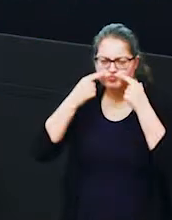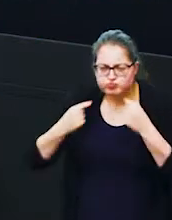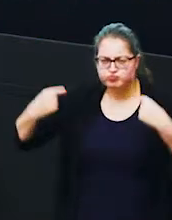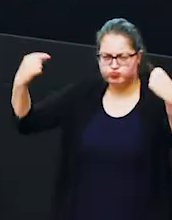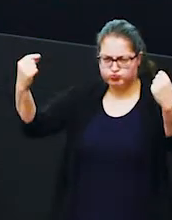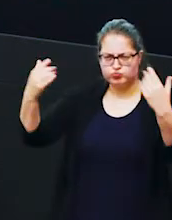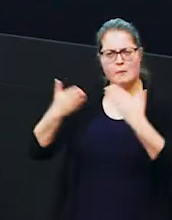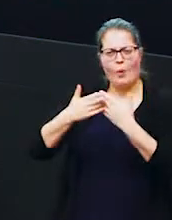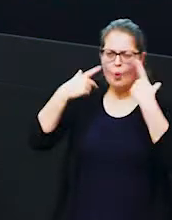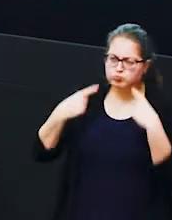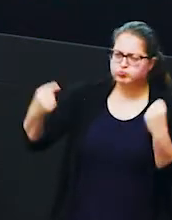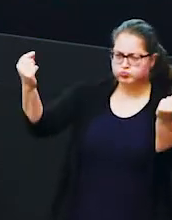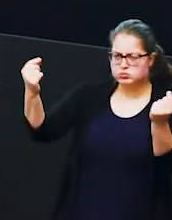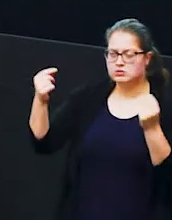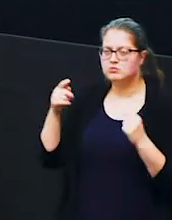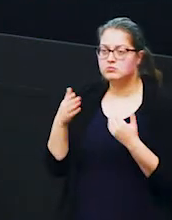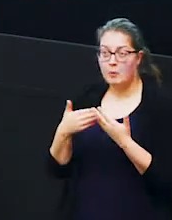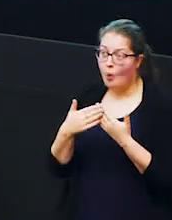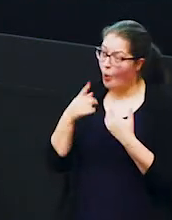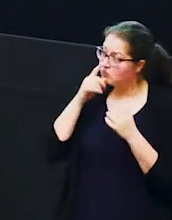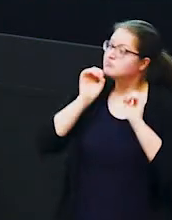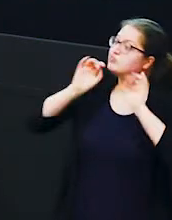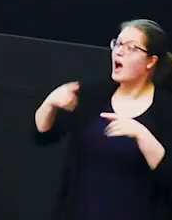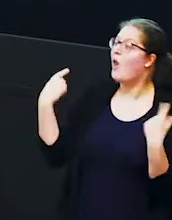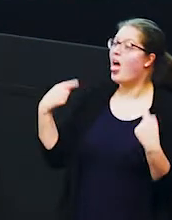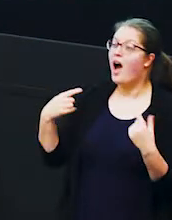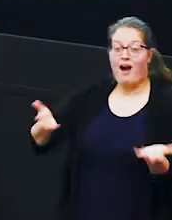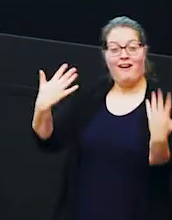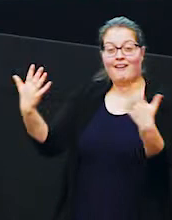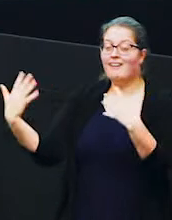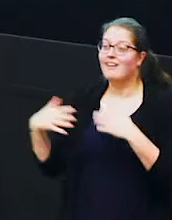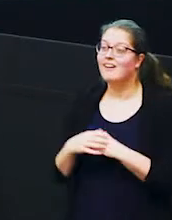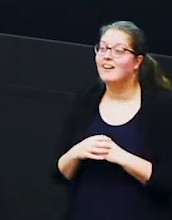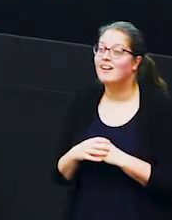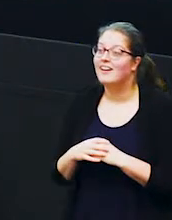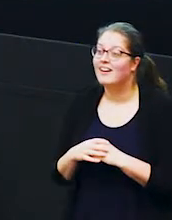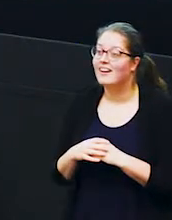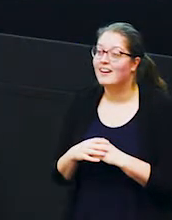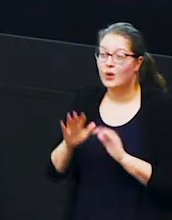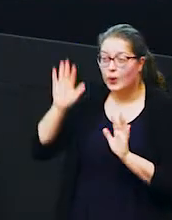yeah so longer tests anything else you can you can shout it out at me if you want to we've got some hands here yeah